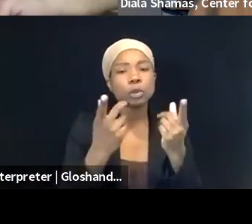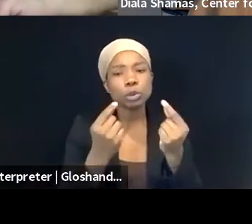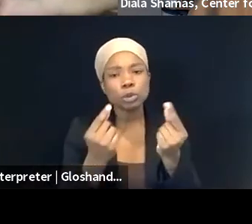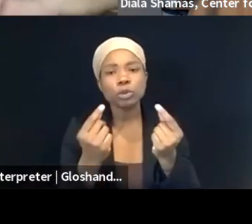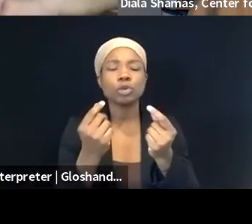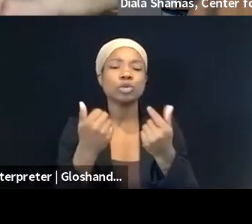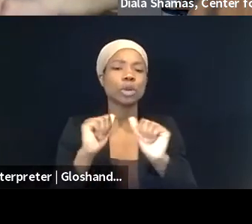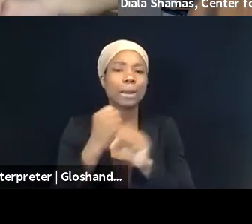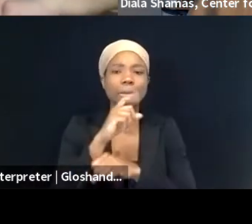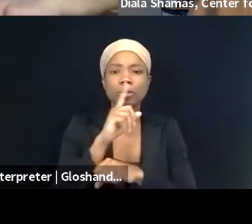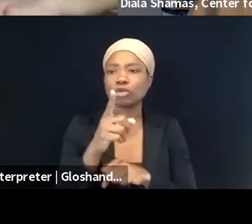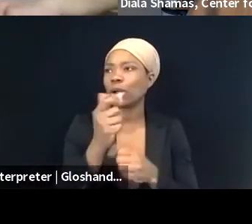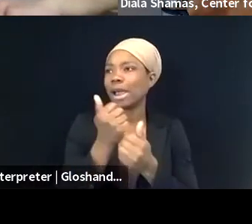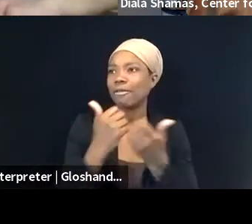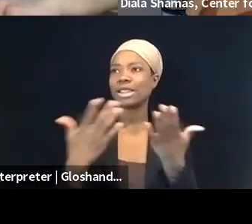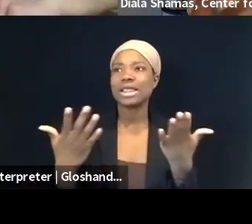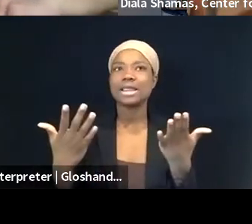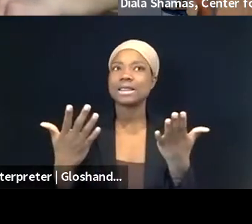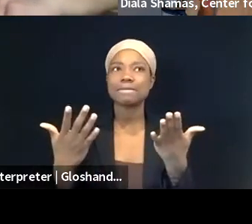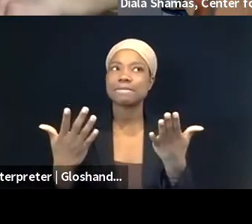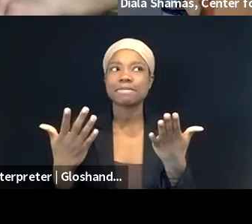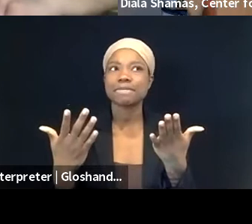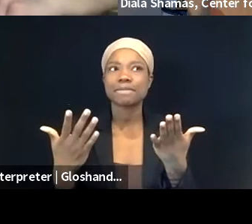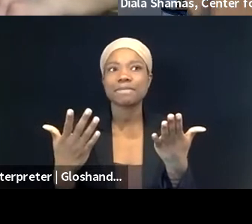that people are continuing, could continue to be able to,